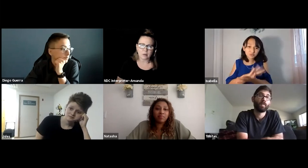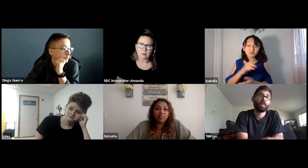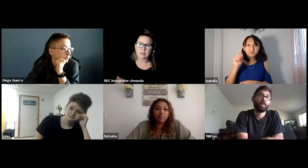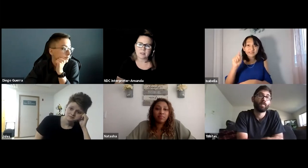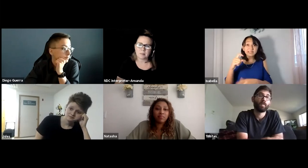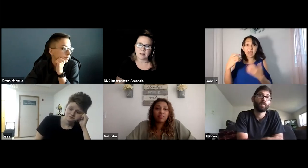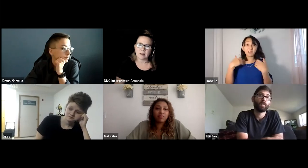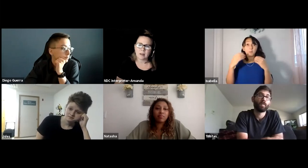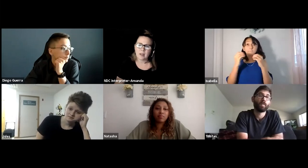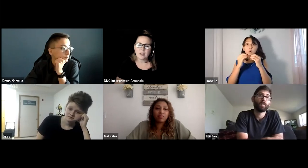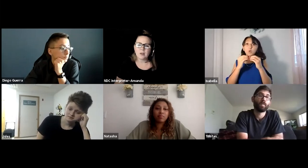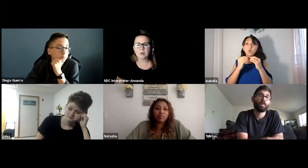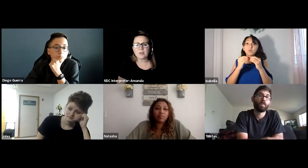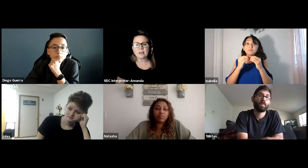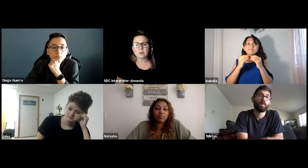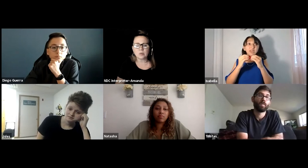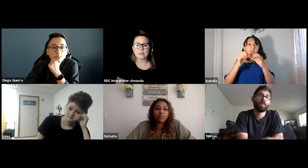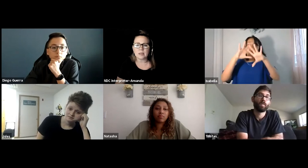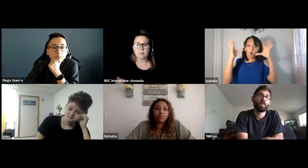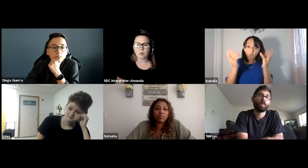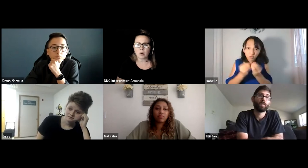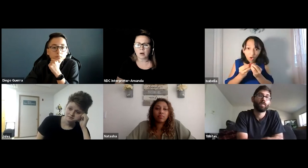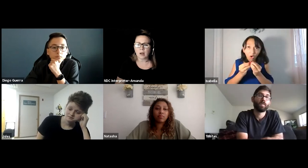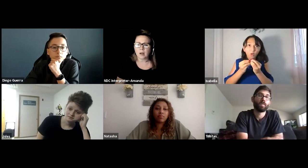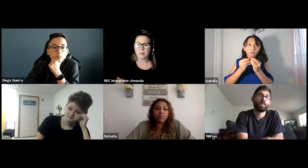This is Bella. So I feel like schools need more